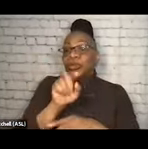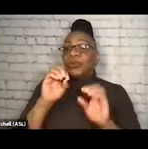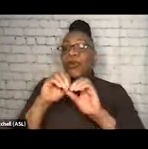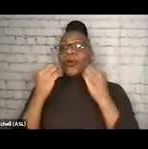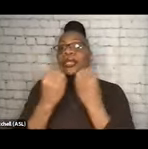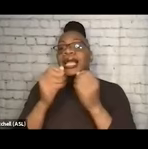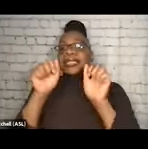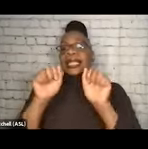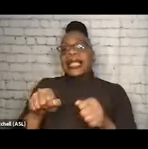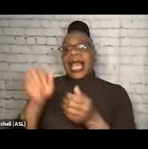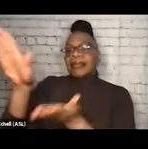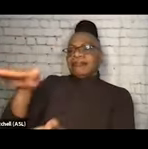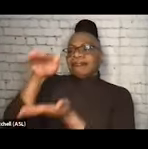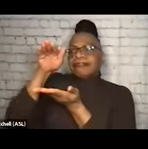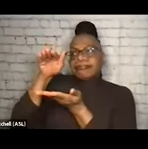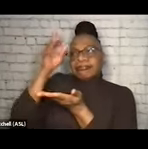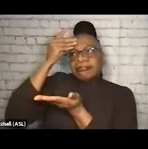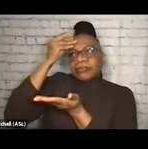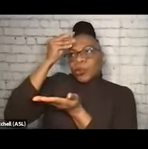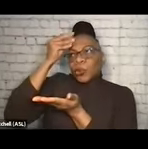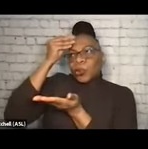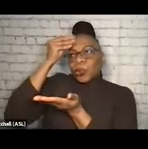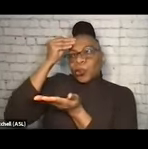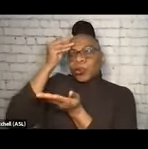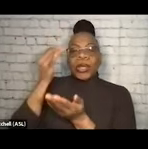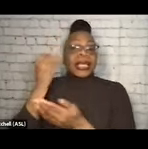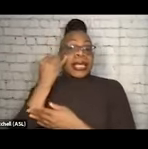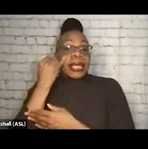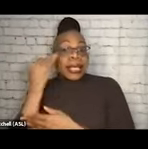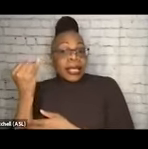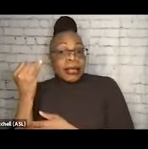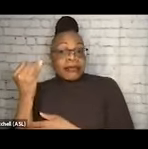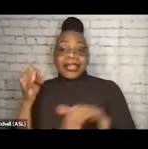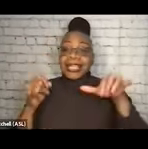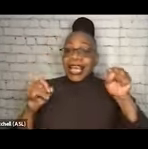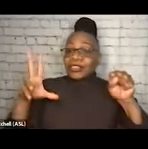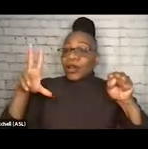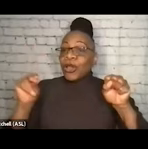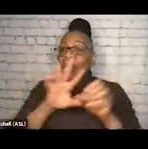and kind of think through whether or not you're engaging in policy and practice